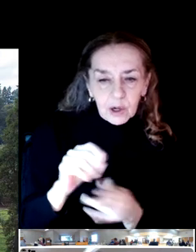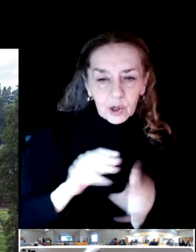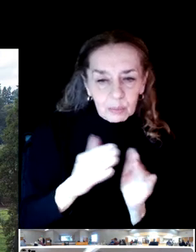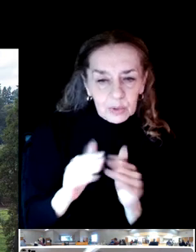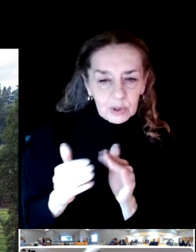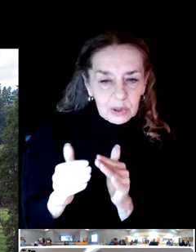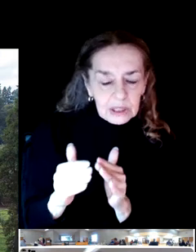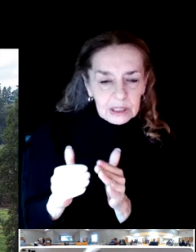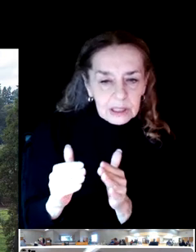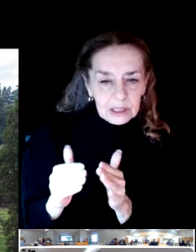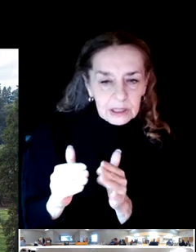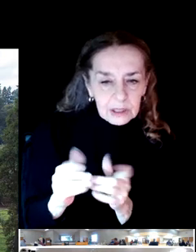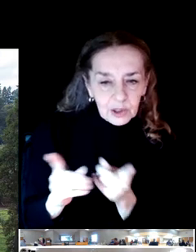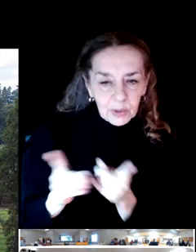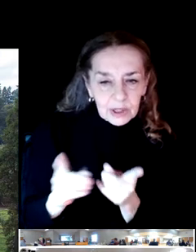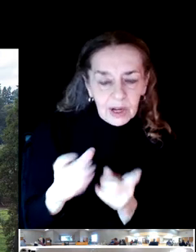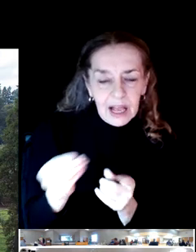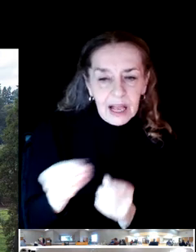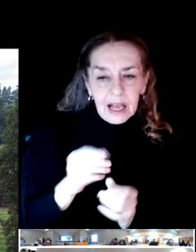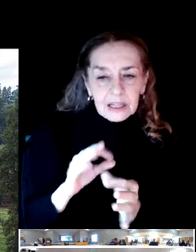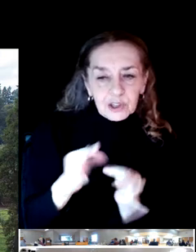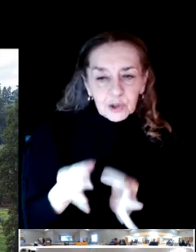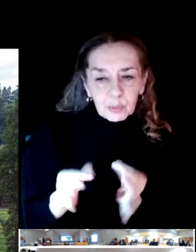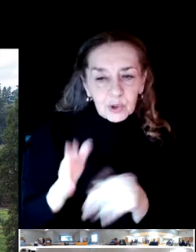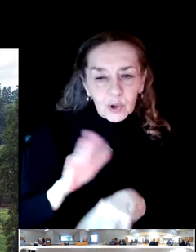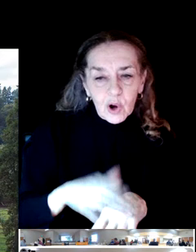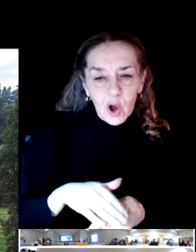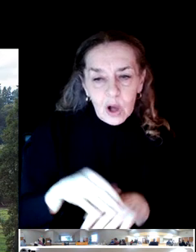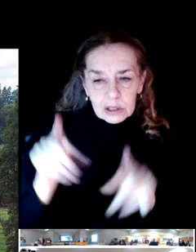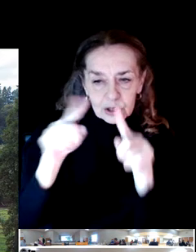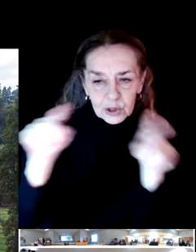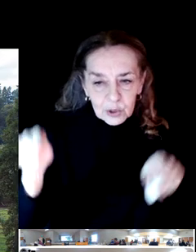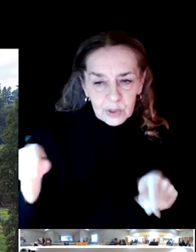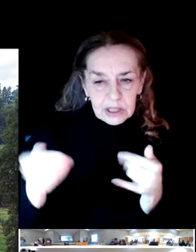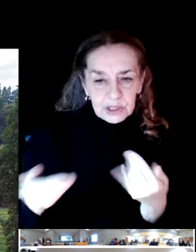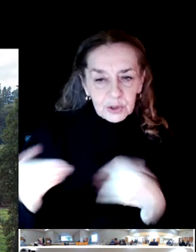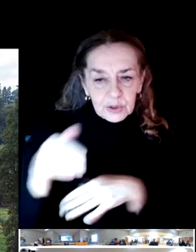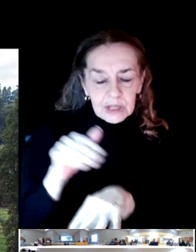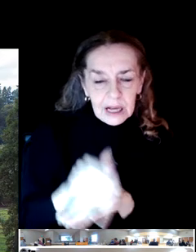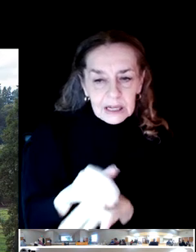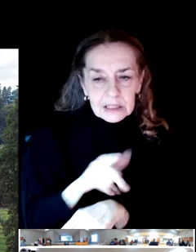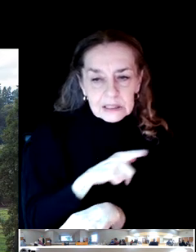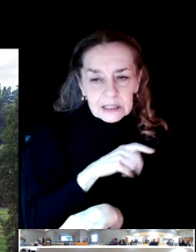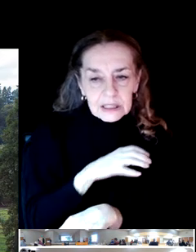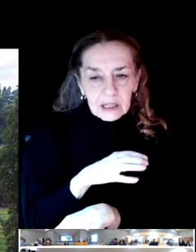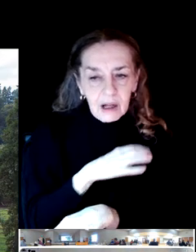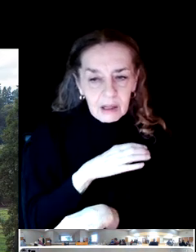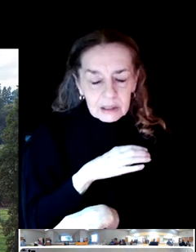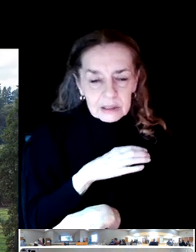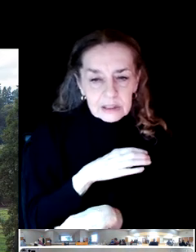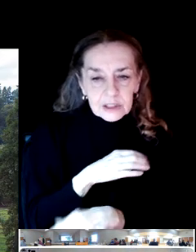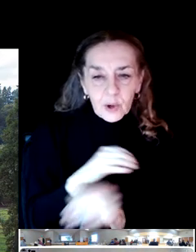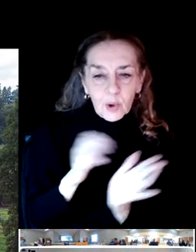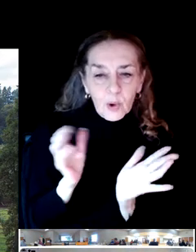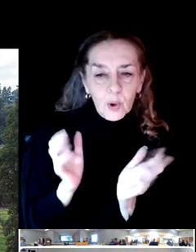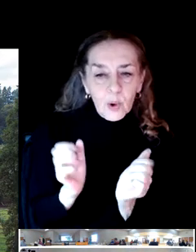So without further ado I'd like to pass it over to Jeff and James. Thank you. Good evening.